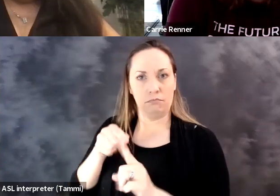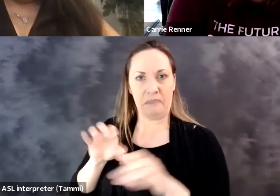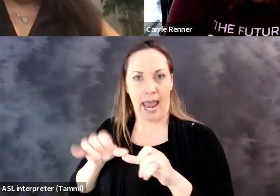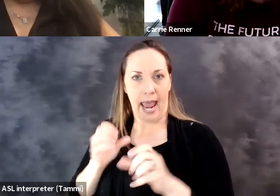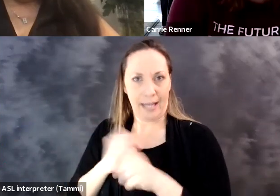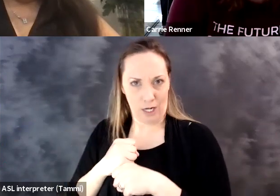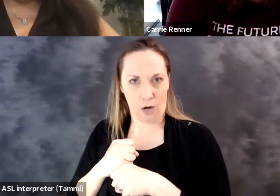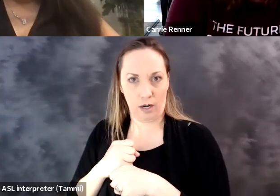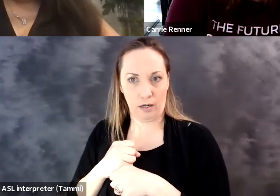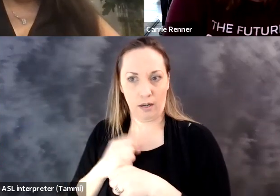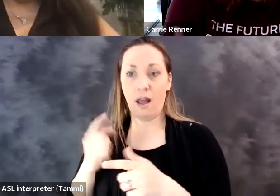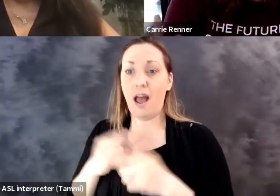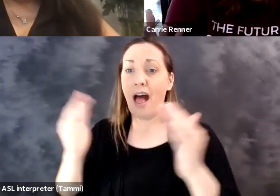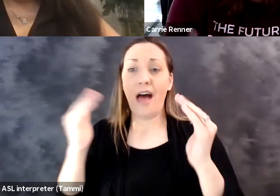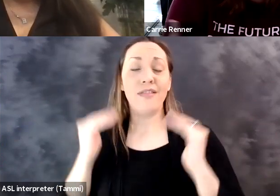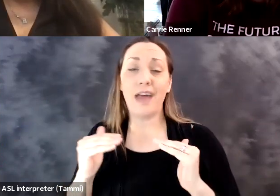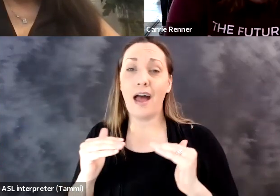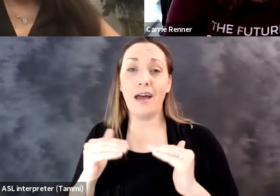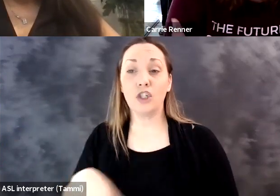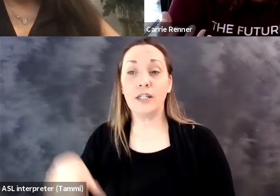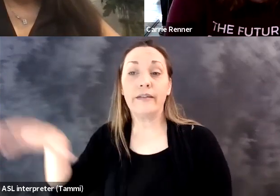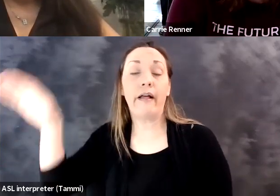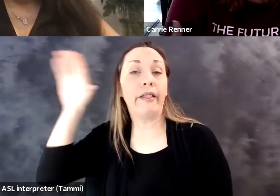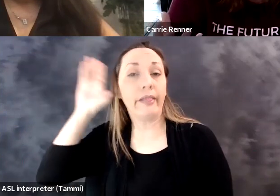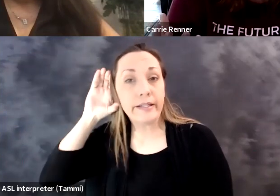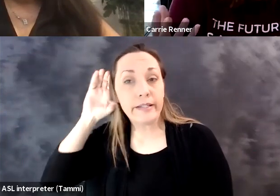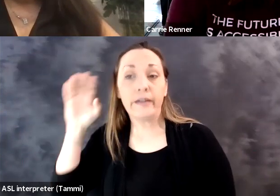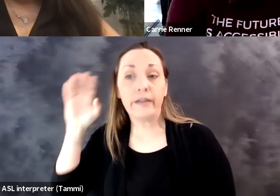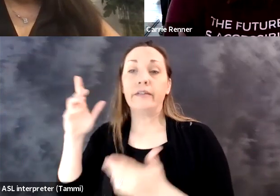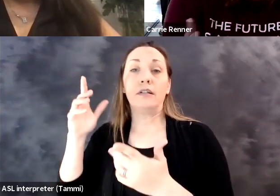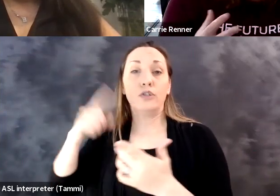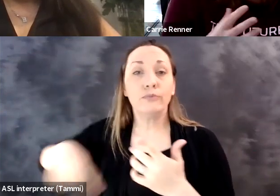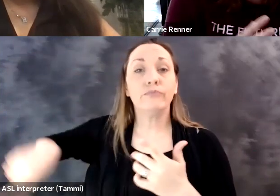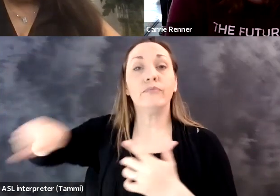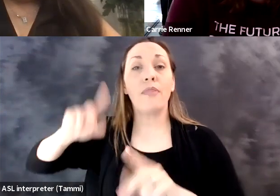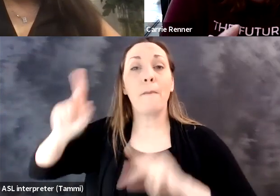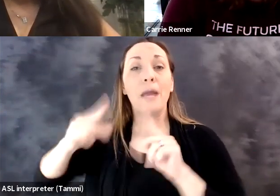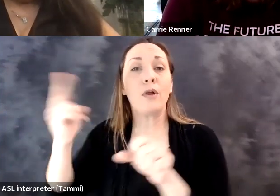those.